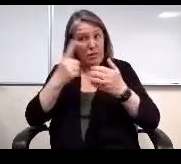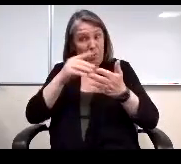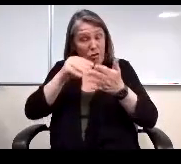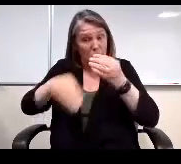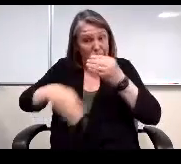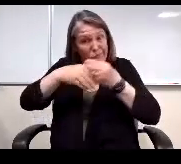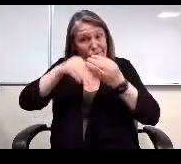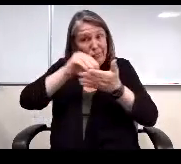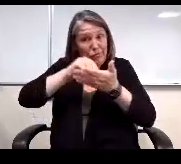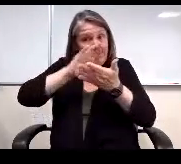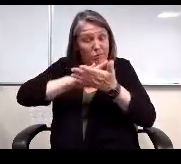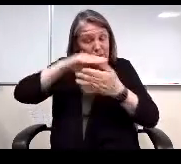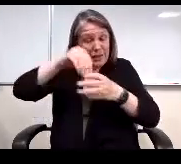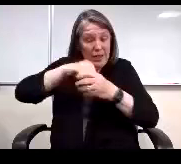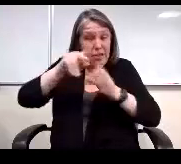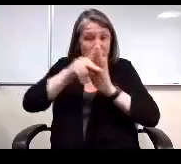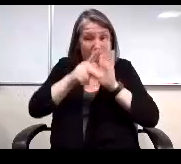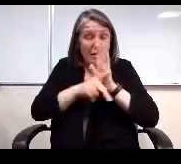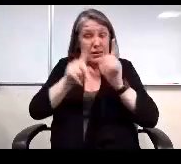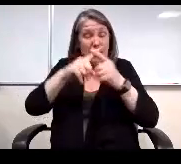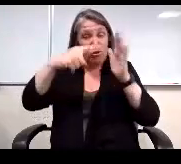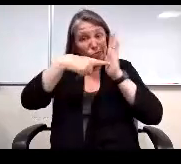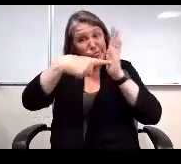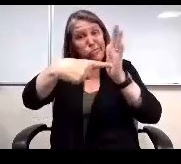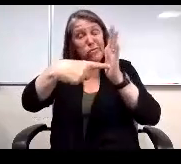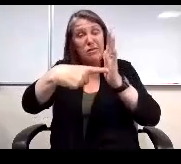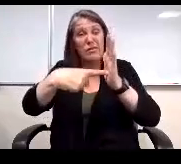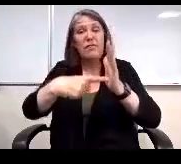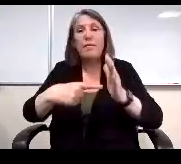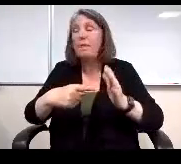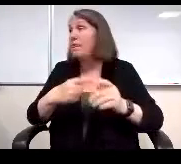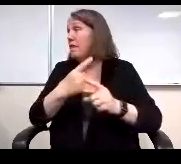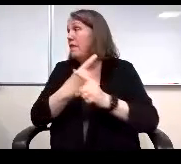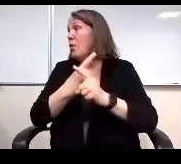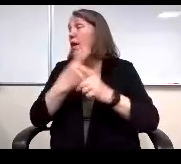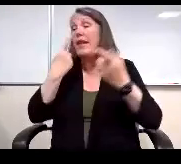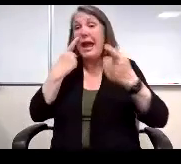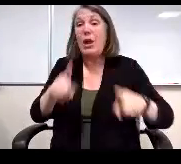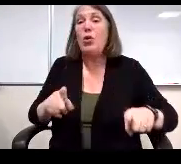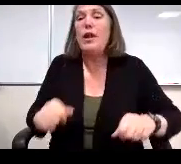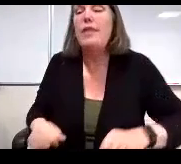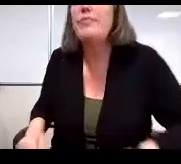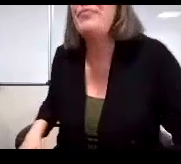To to to do Qatifi that right and I agree. I mean I, I feel like that's something that